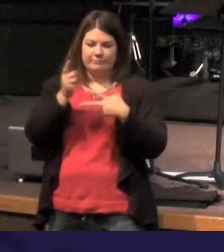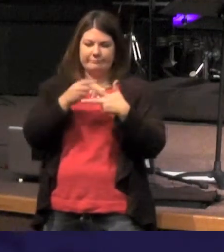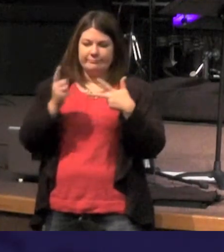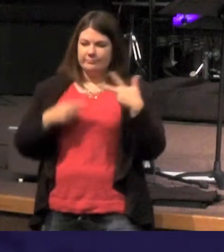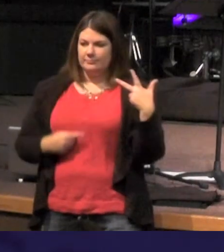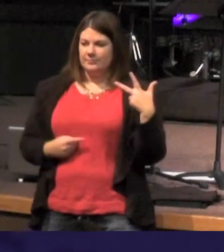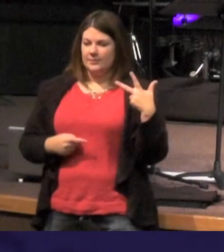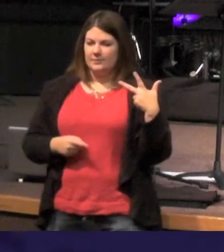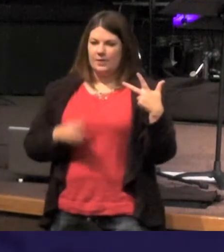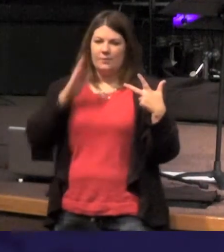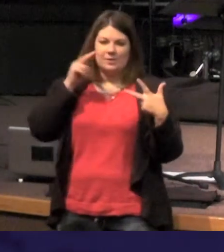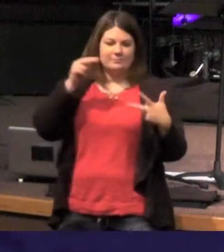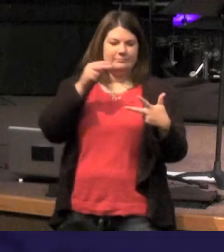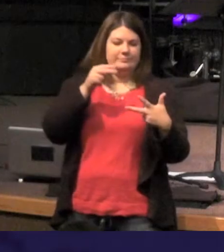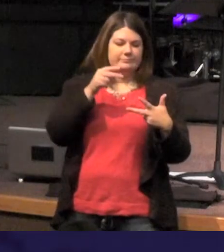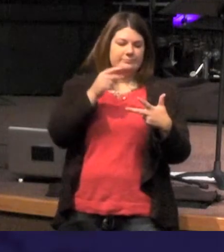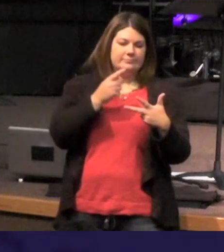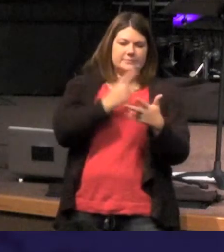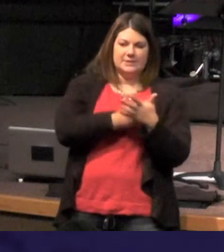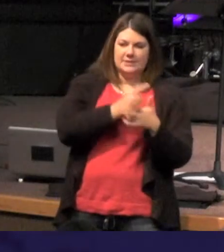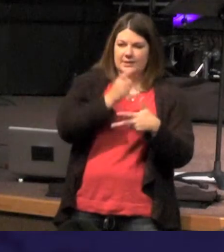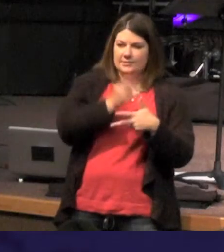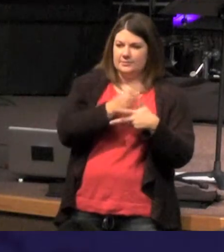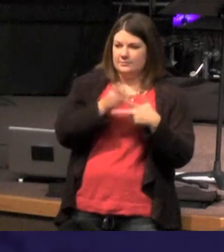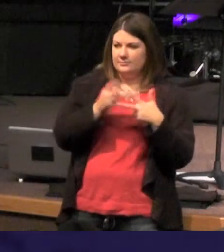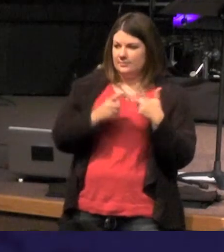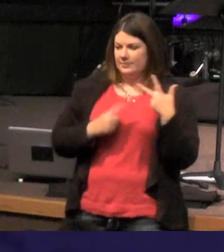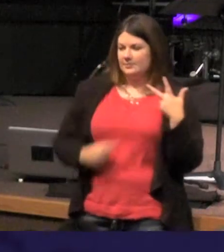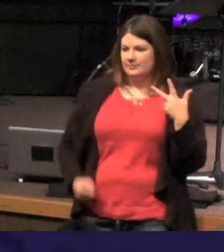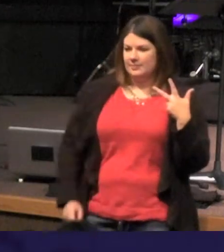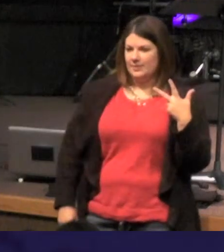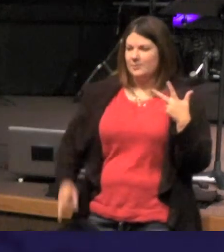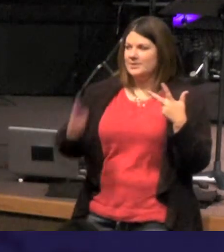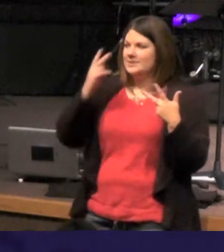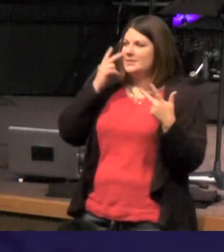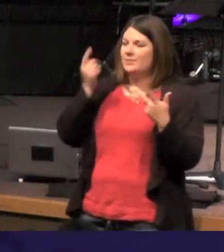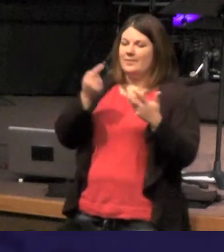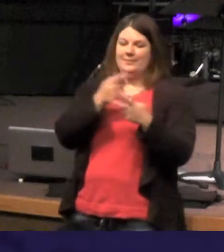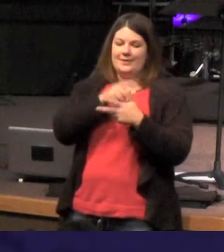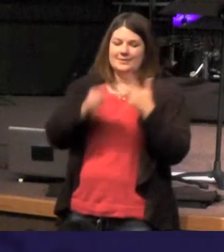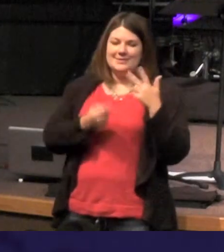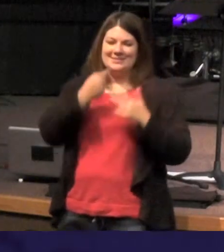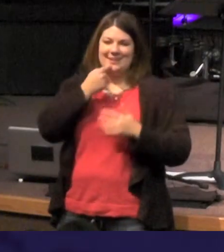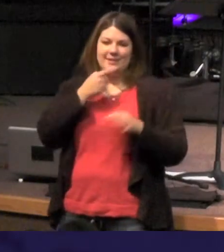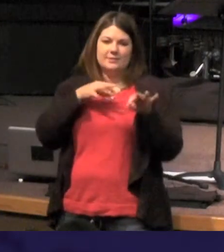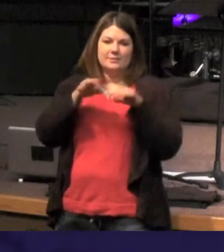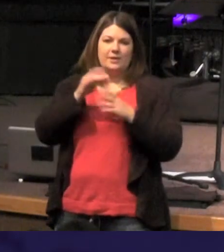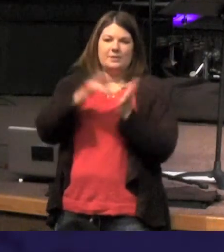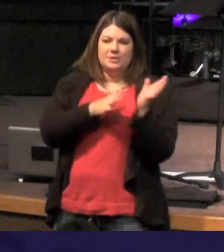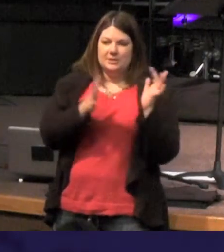to look at each one of those and see what those things say about Jesus Christ and so look at each those because